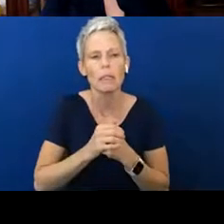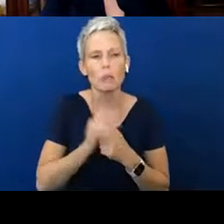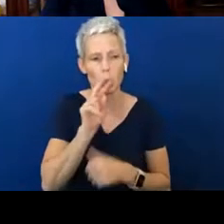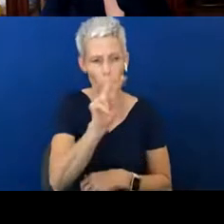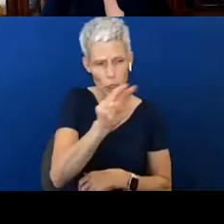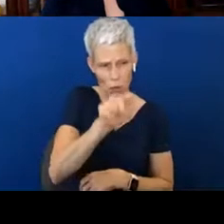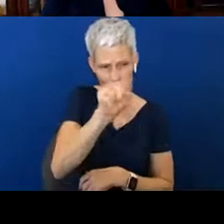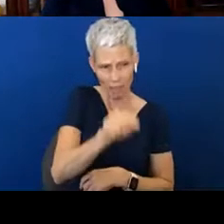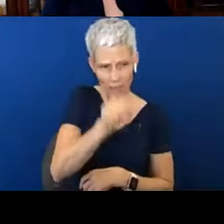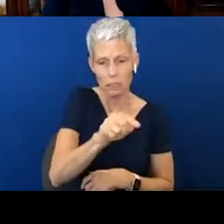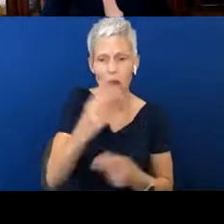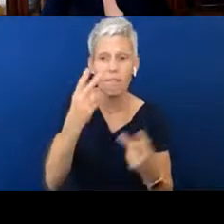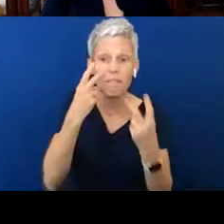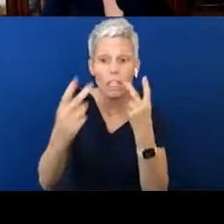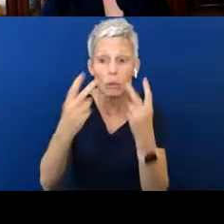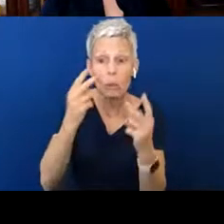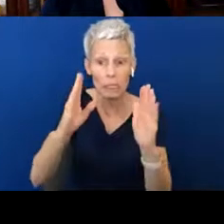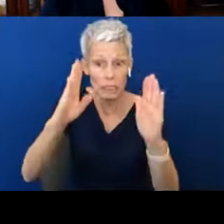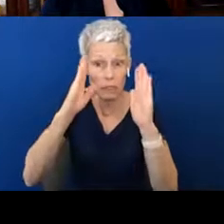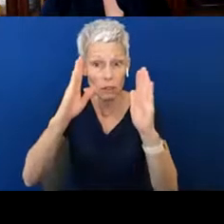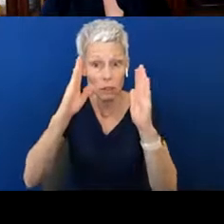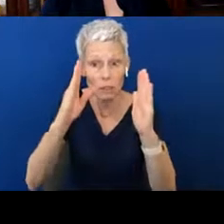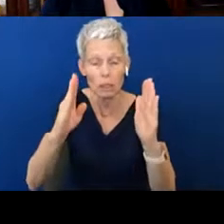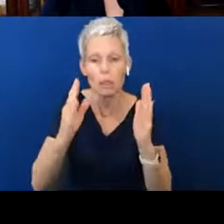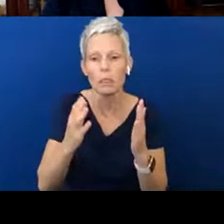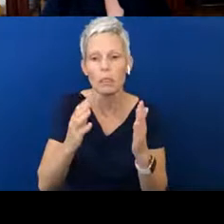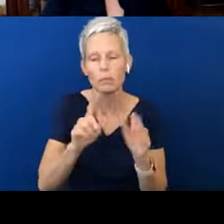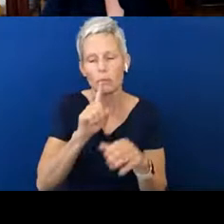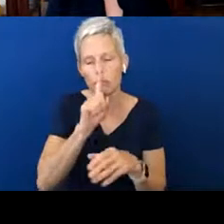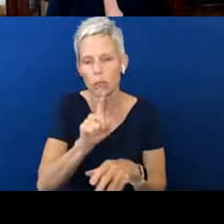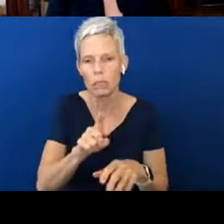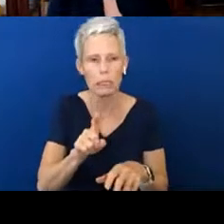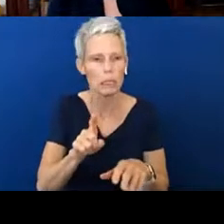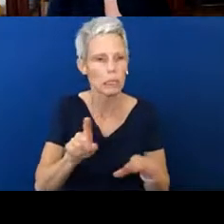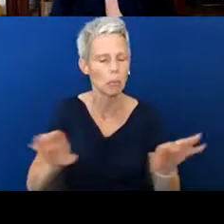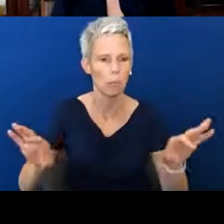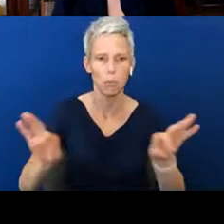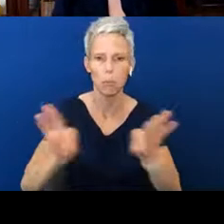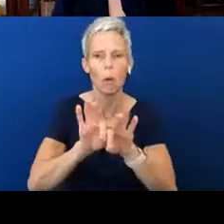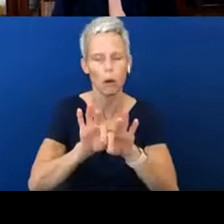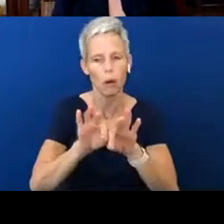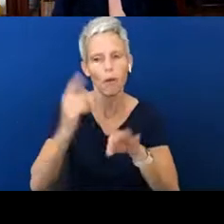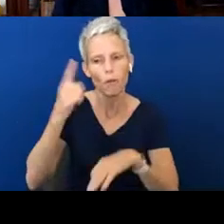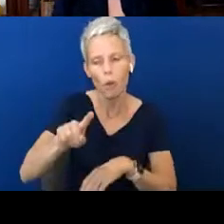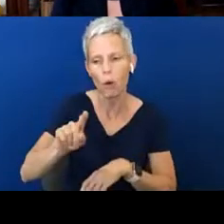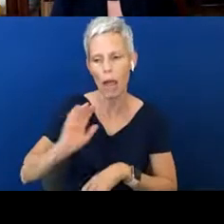visual attention is very, very important for our kids who are deaf or hard of hearing. It is a